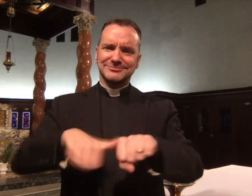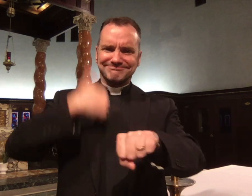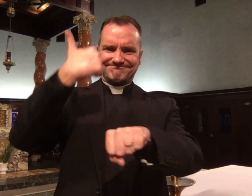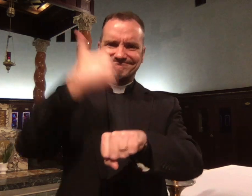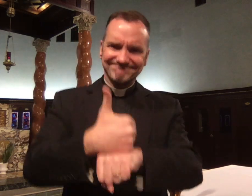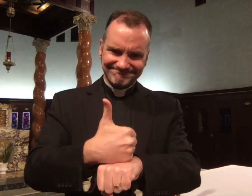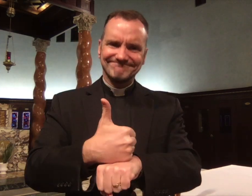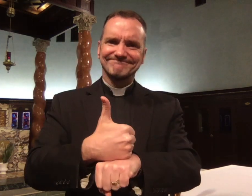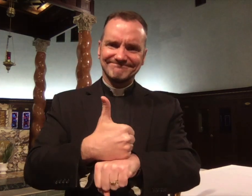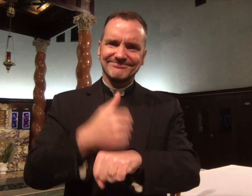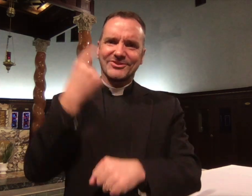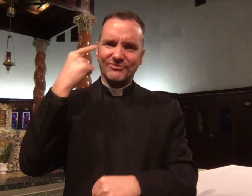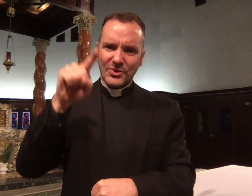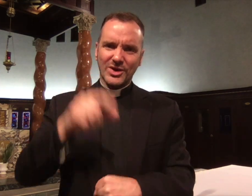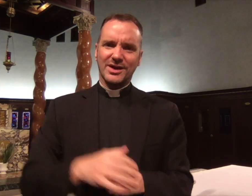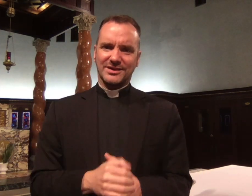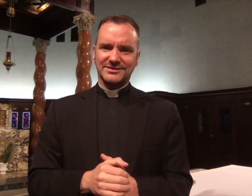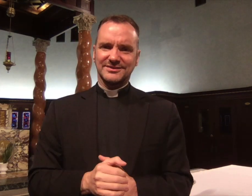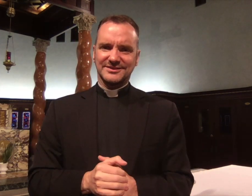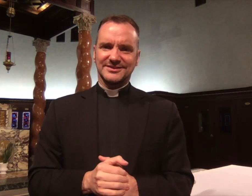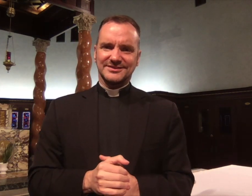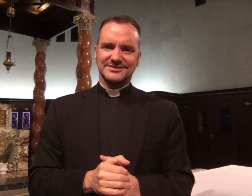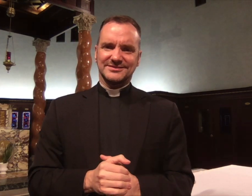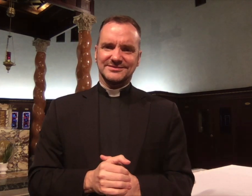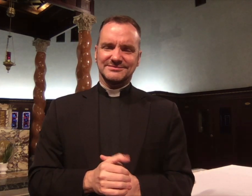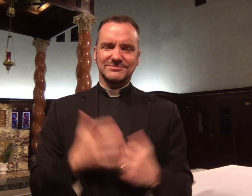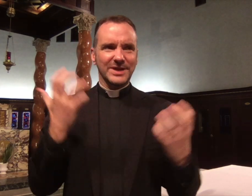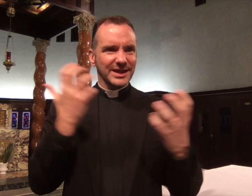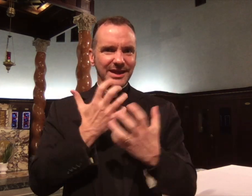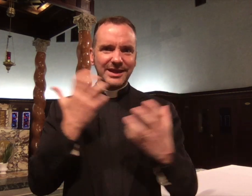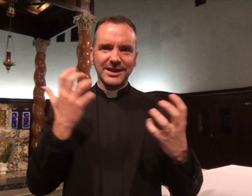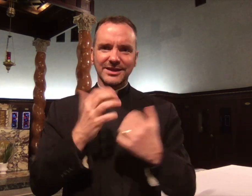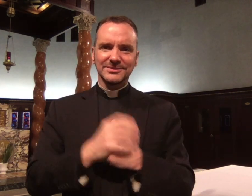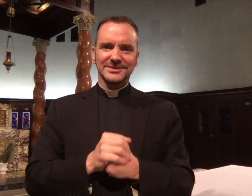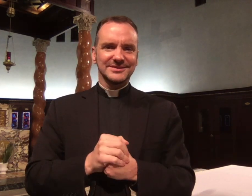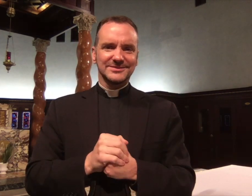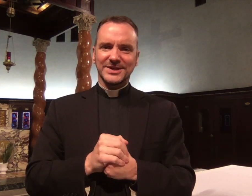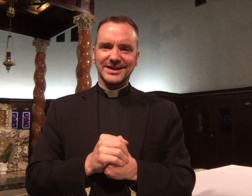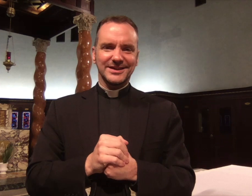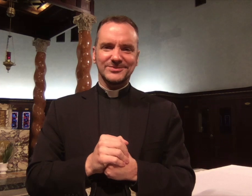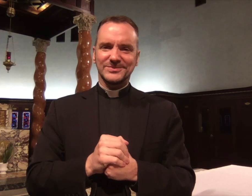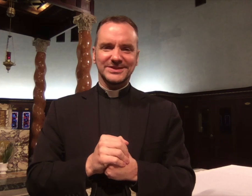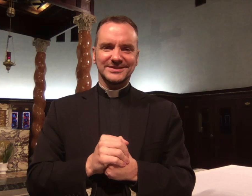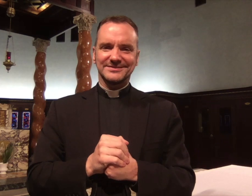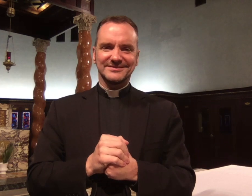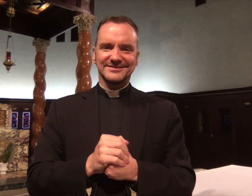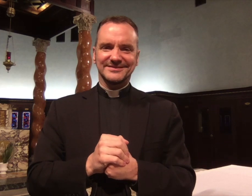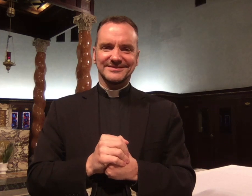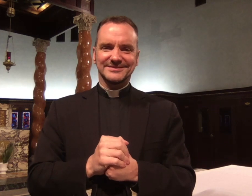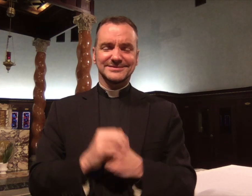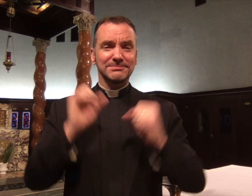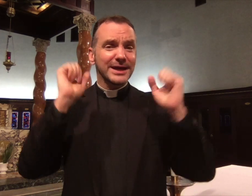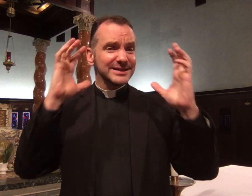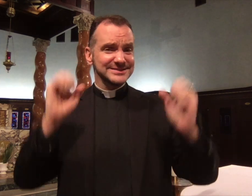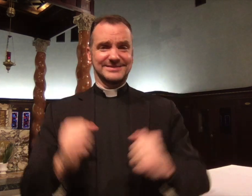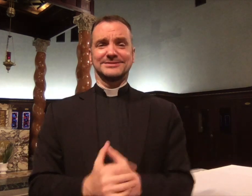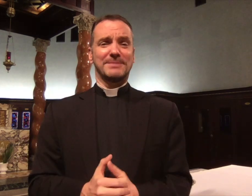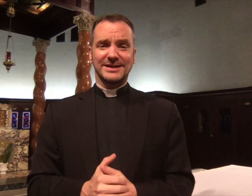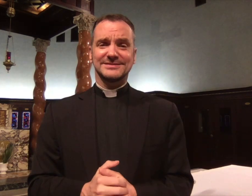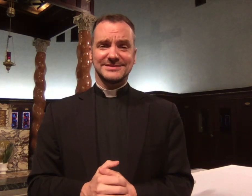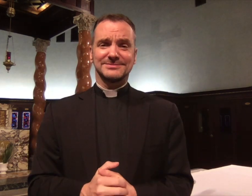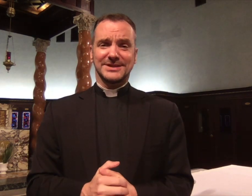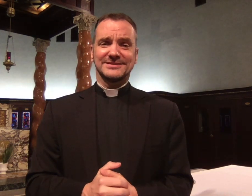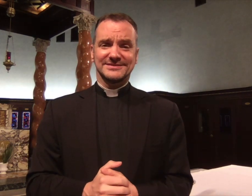That is why our church is here, and what a gift that is. It's amazing!